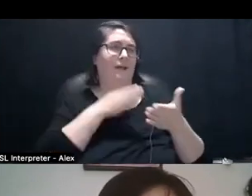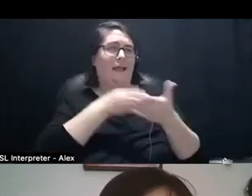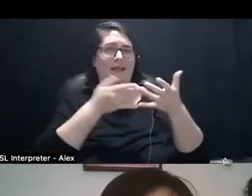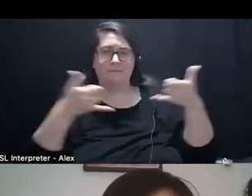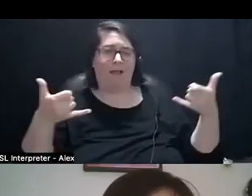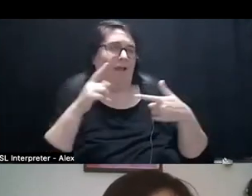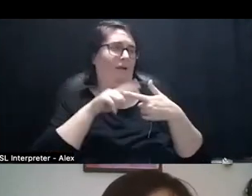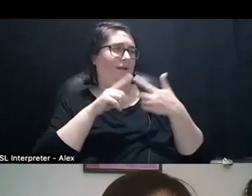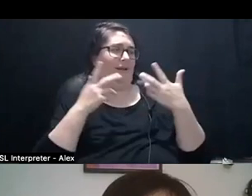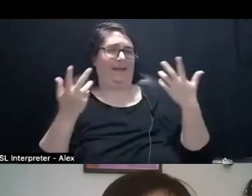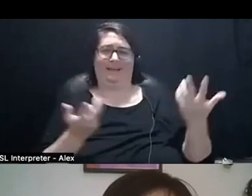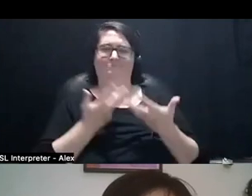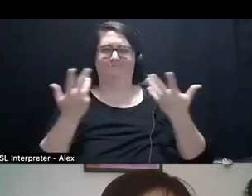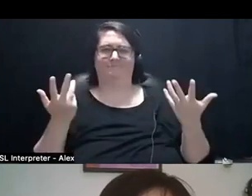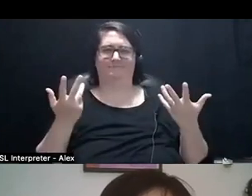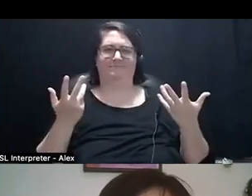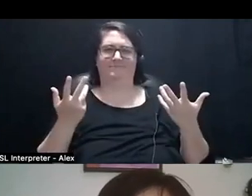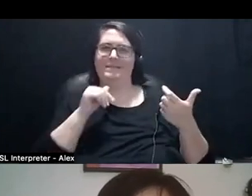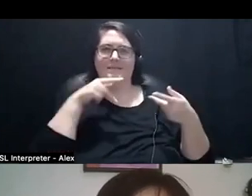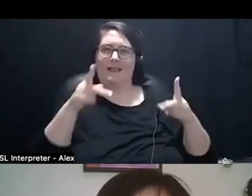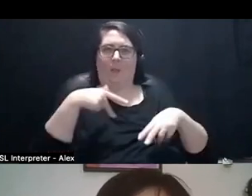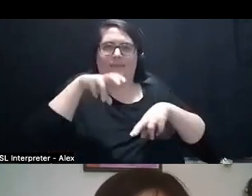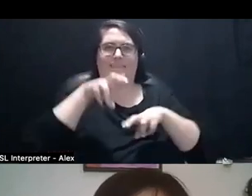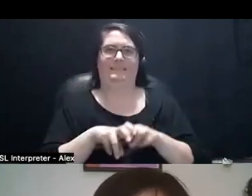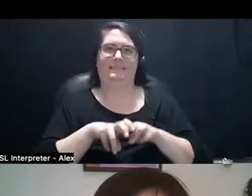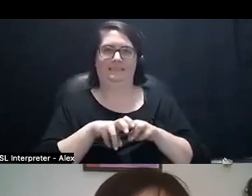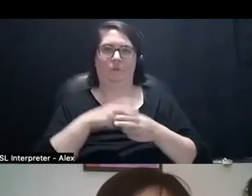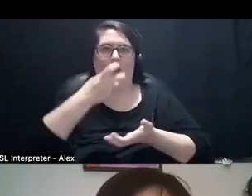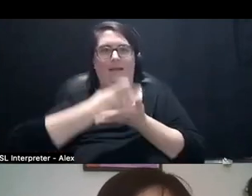and like actually doesn't allow you to ever sit. Or lay down.